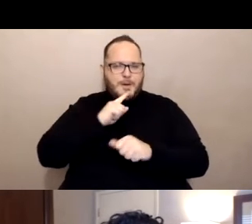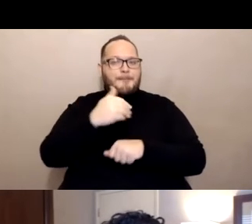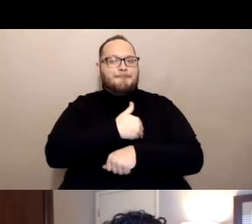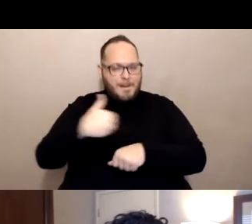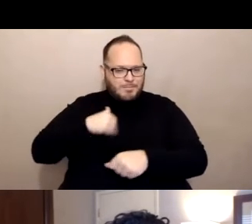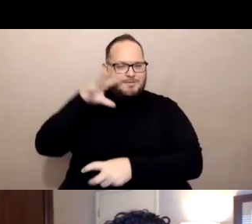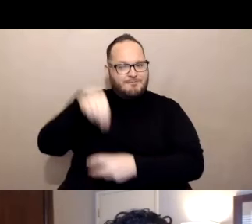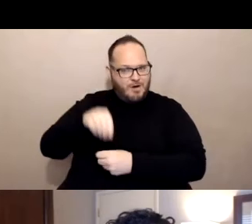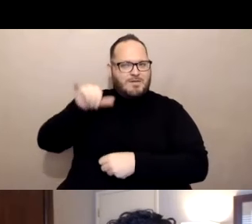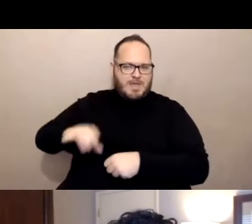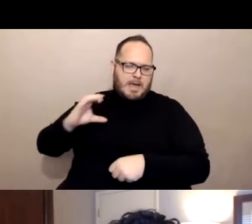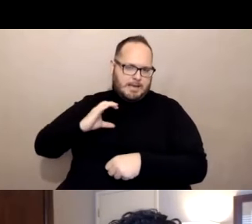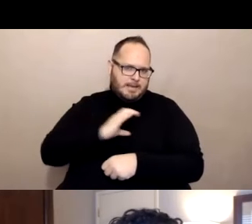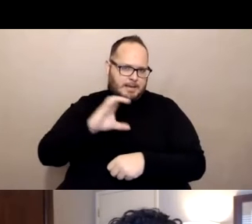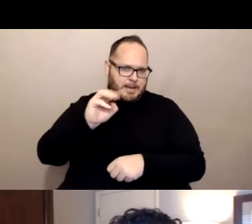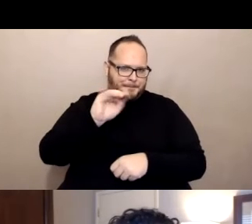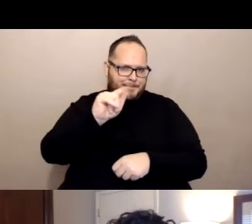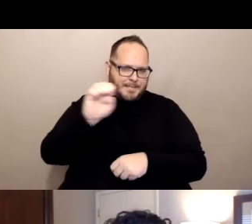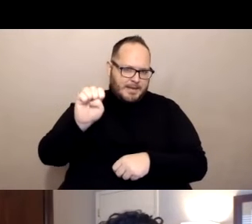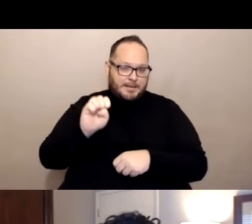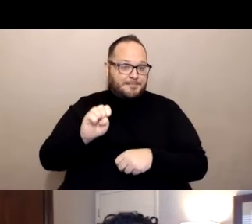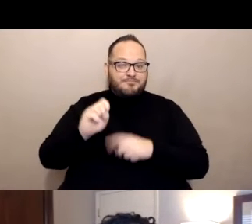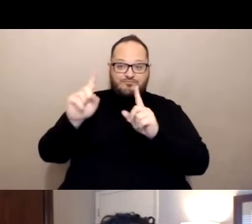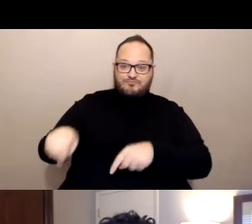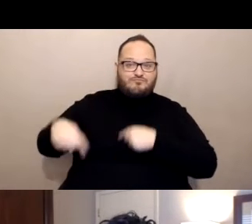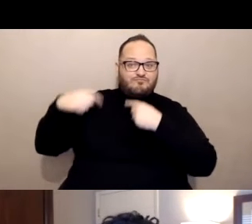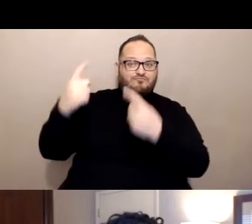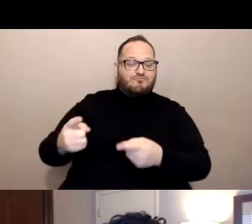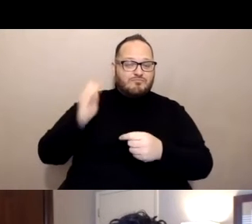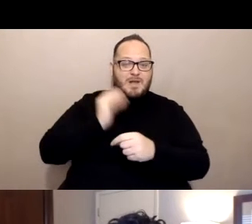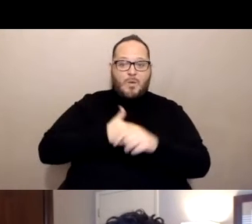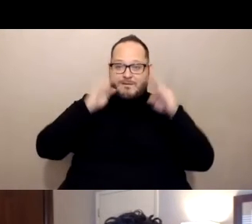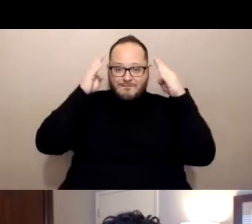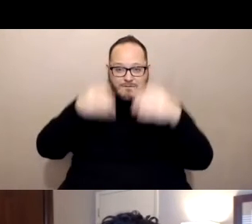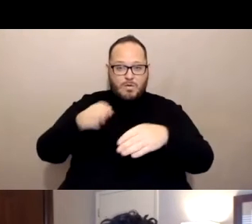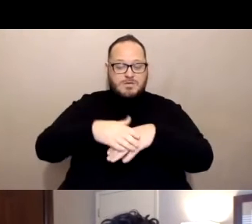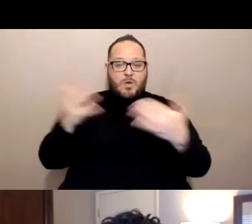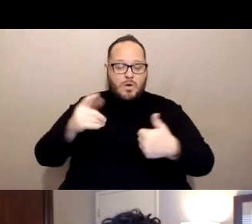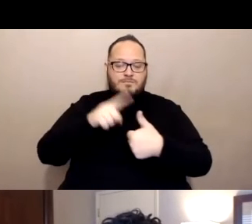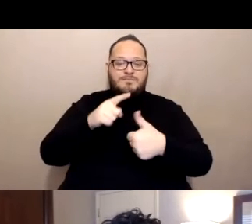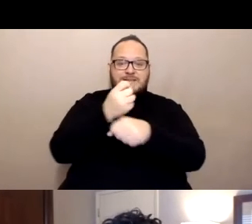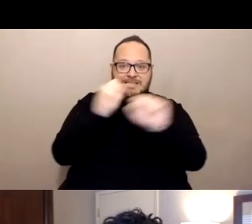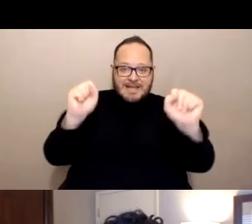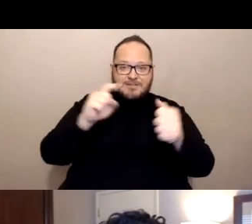And the focus in a nutshell has been safety, transparency and equity of vaccine,